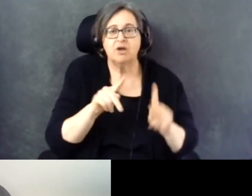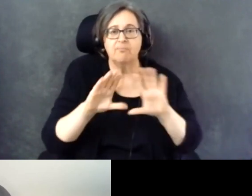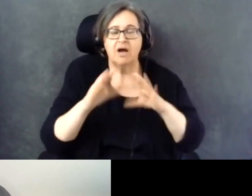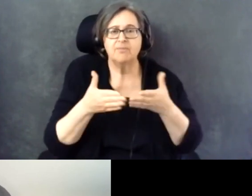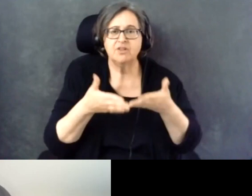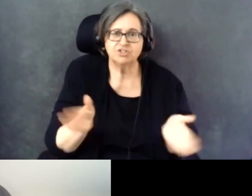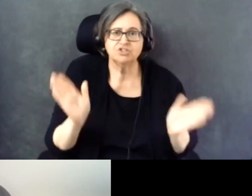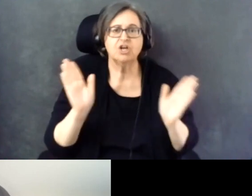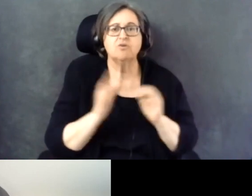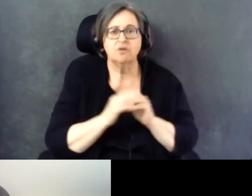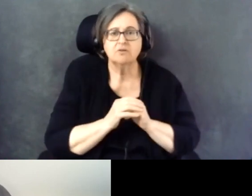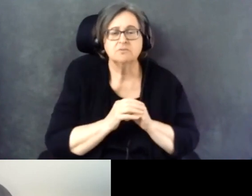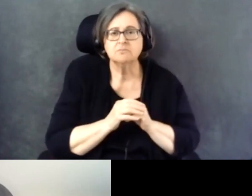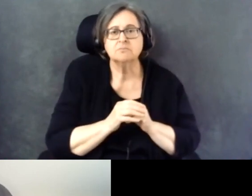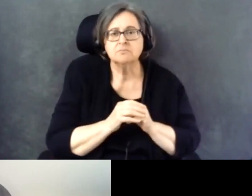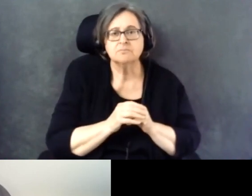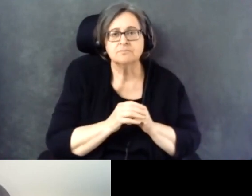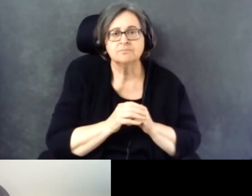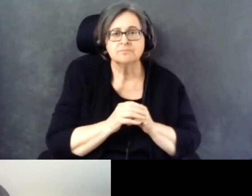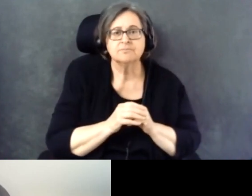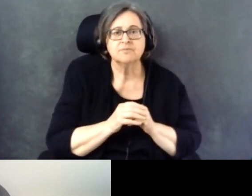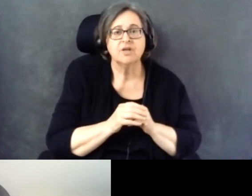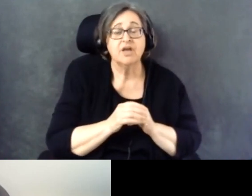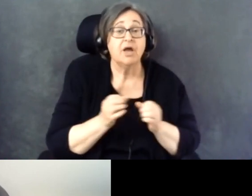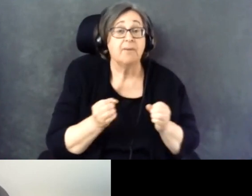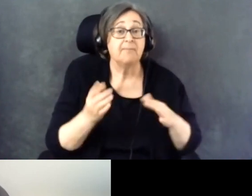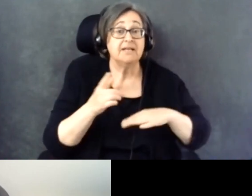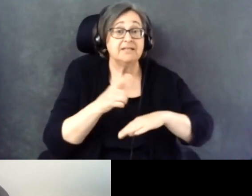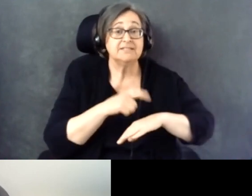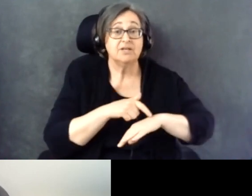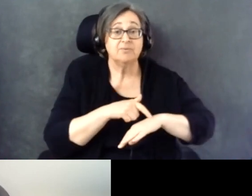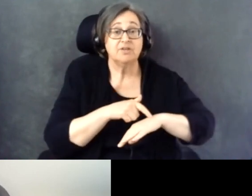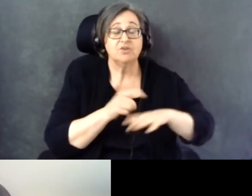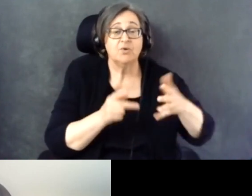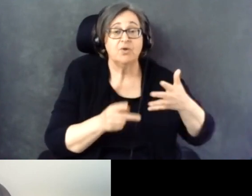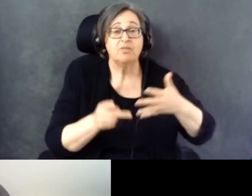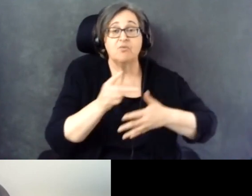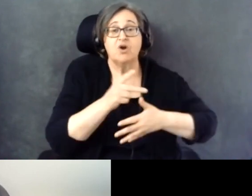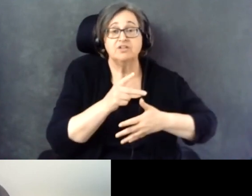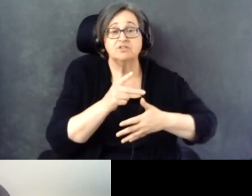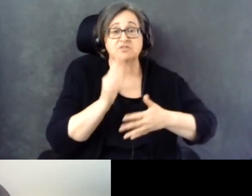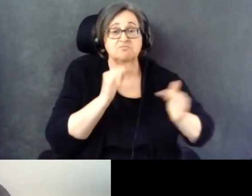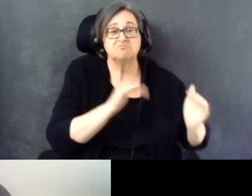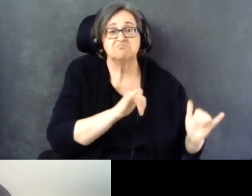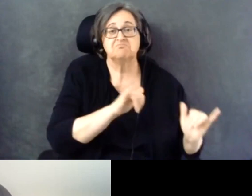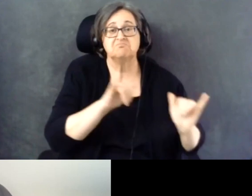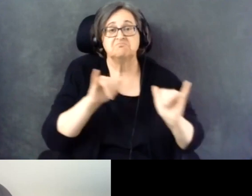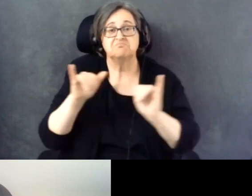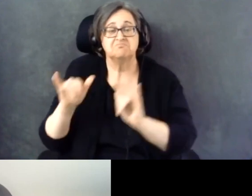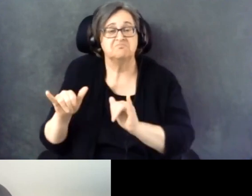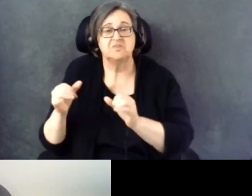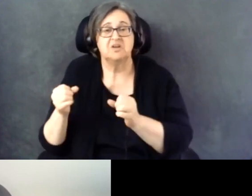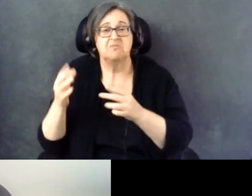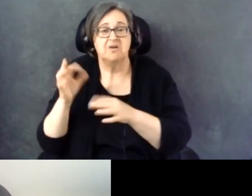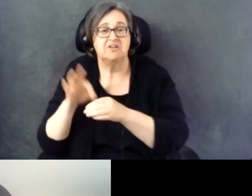So many times their priorities will be in line with what many voters care about.